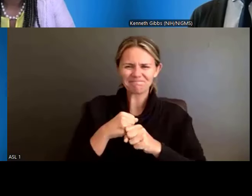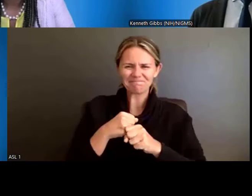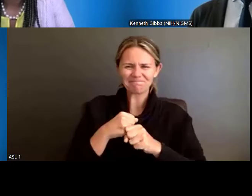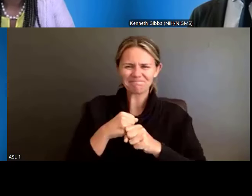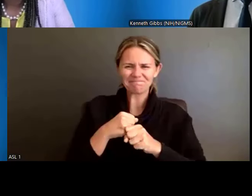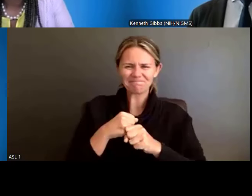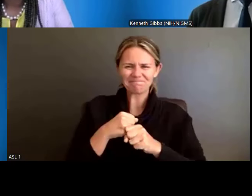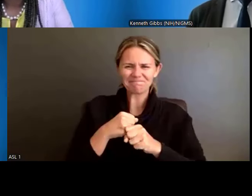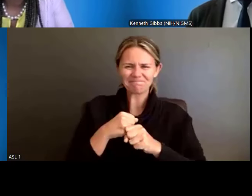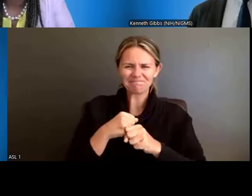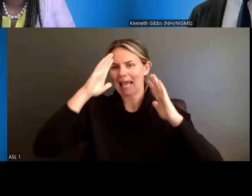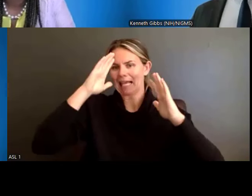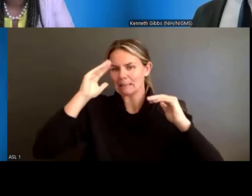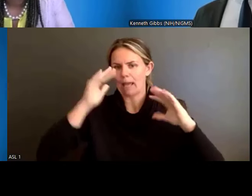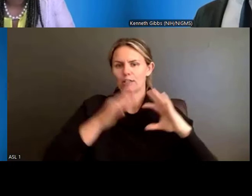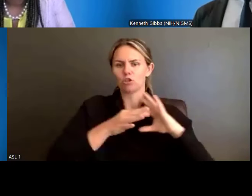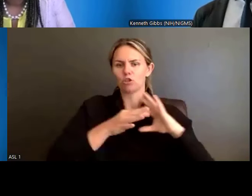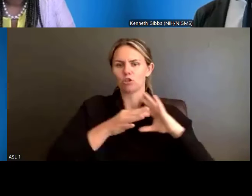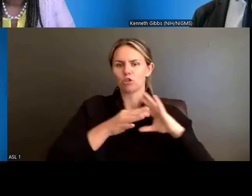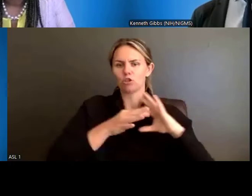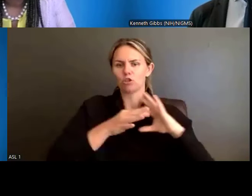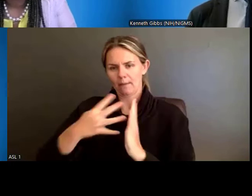Really briefly? Dr. Kenneth Gibbs: Okay. Okay, no, okay.